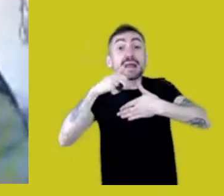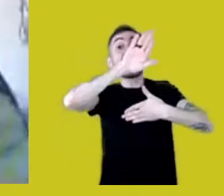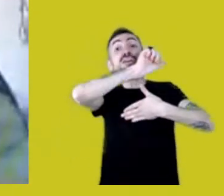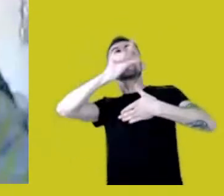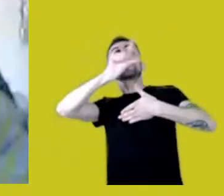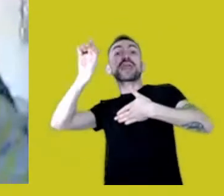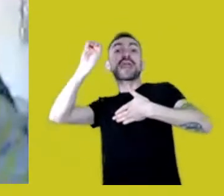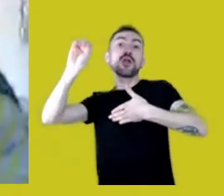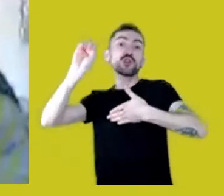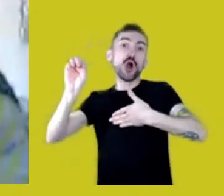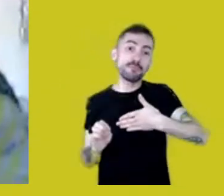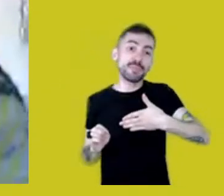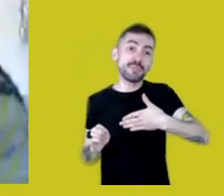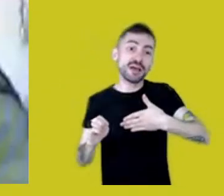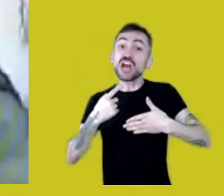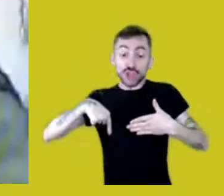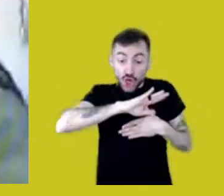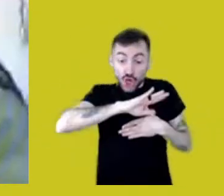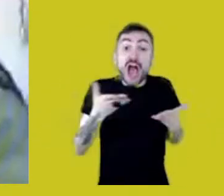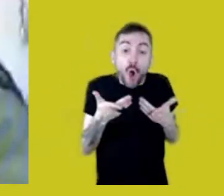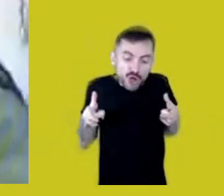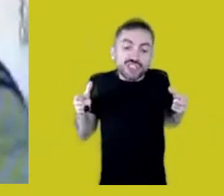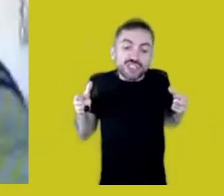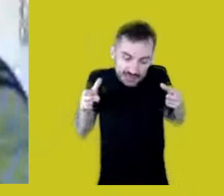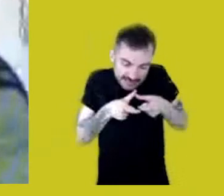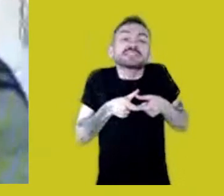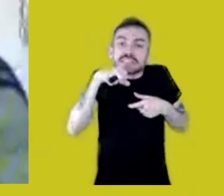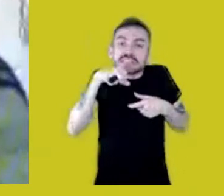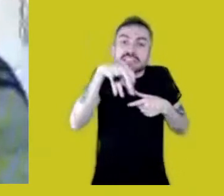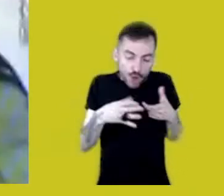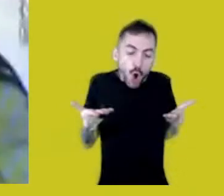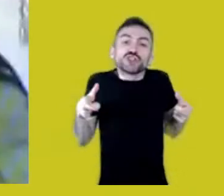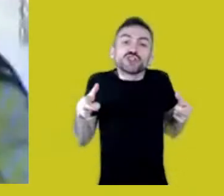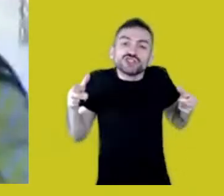We’re minorities now. Now we’re minorities as a result